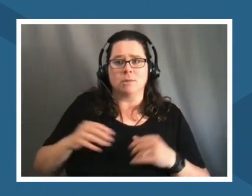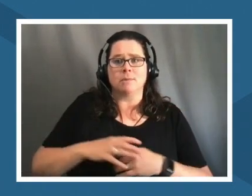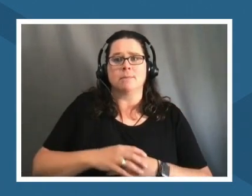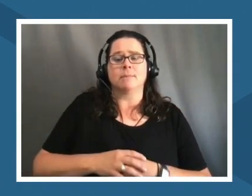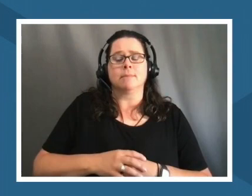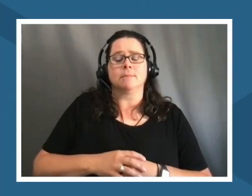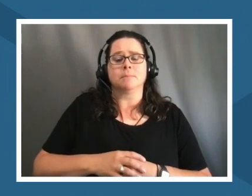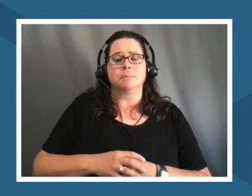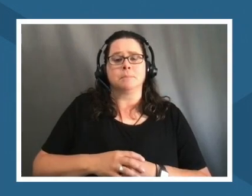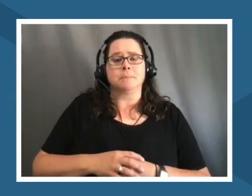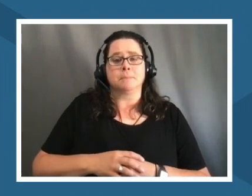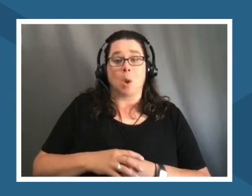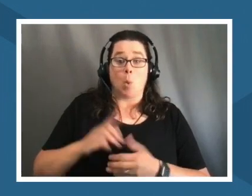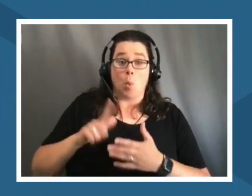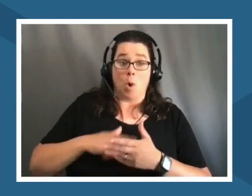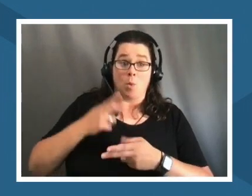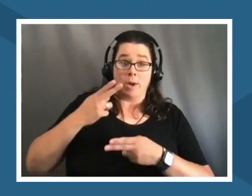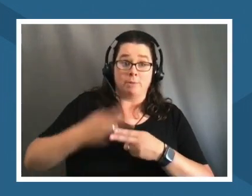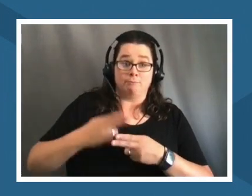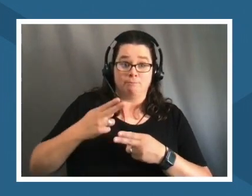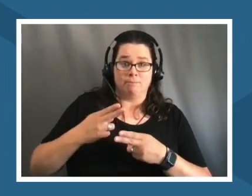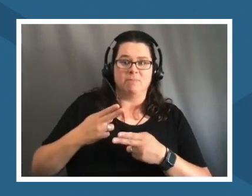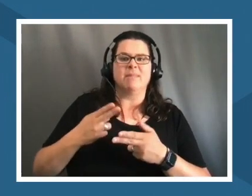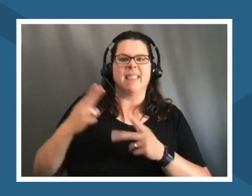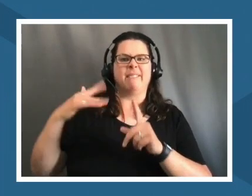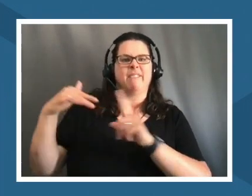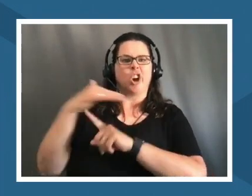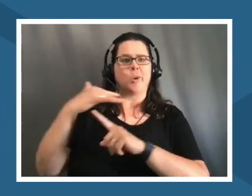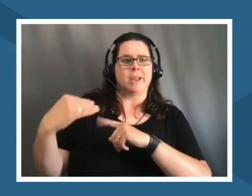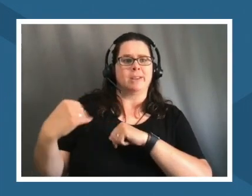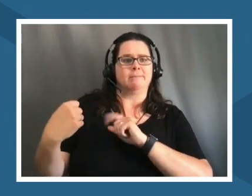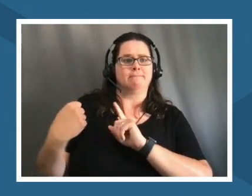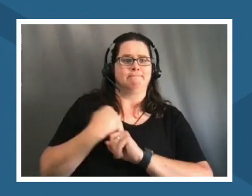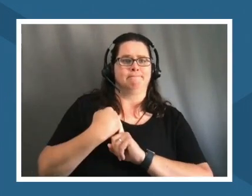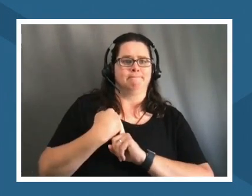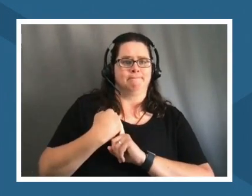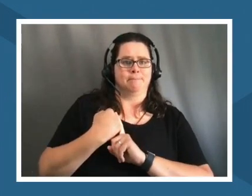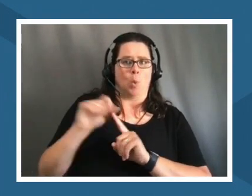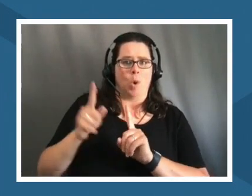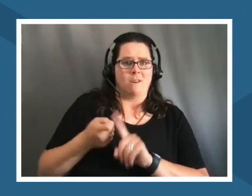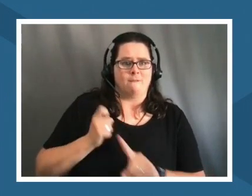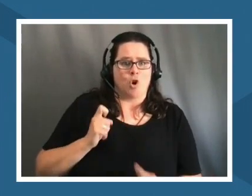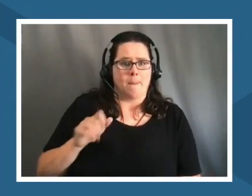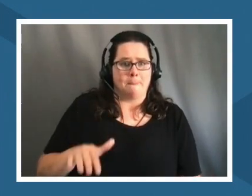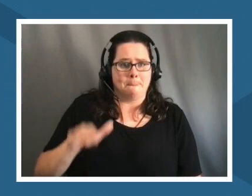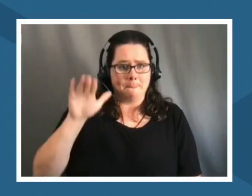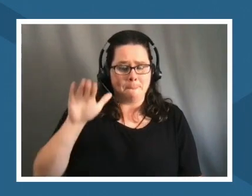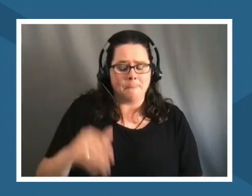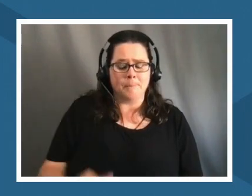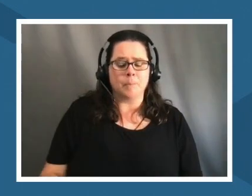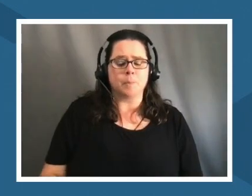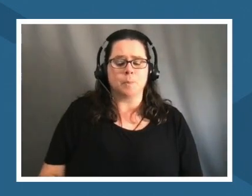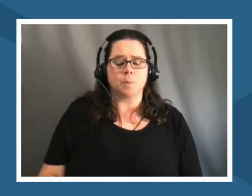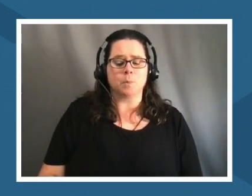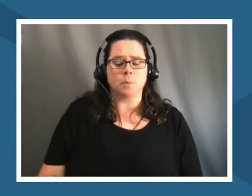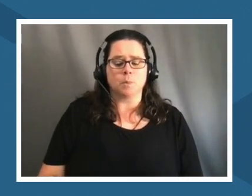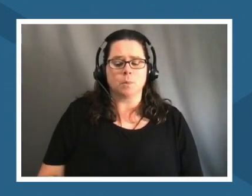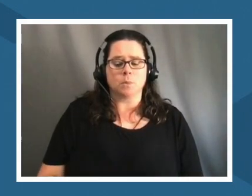shaped by by the environments in which we originate from